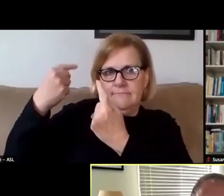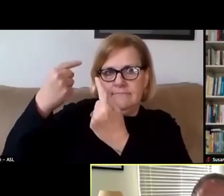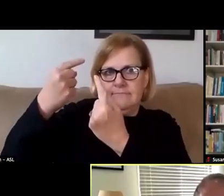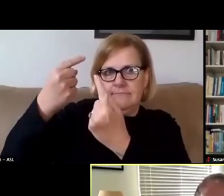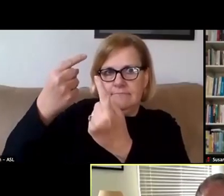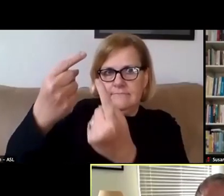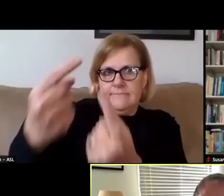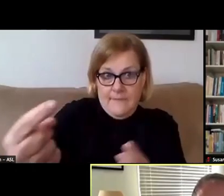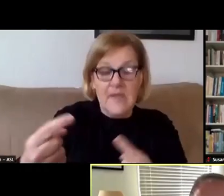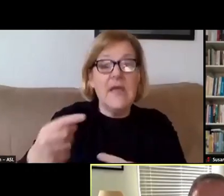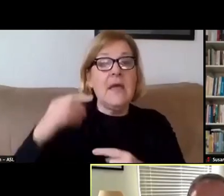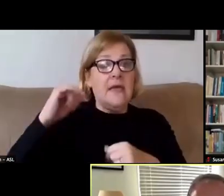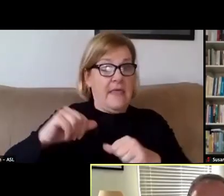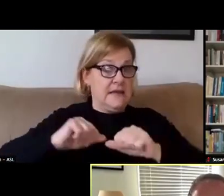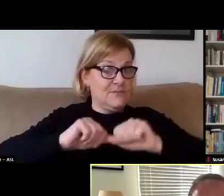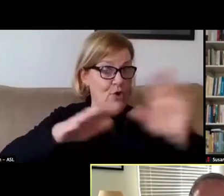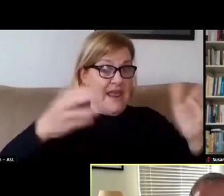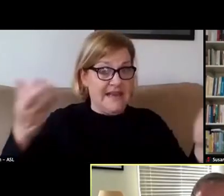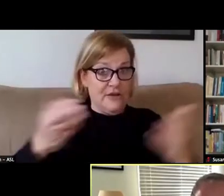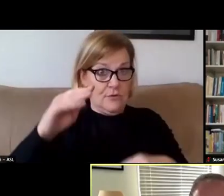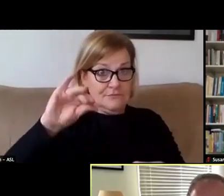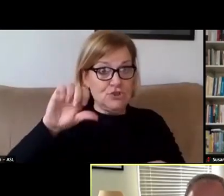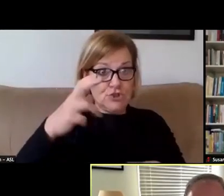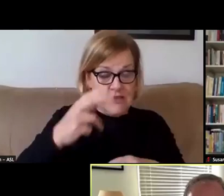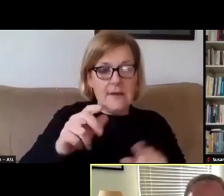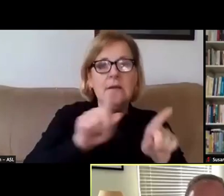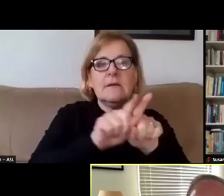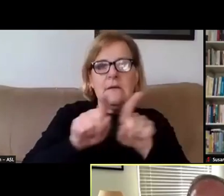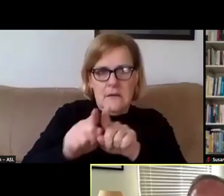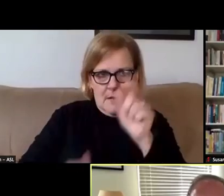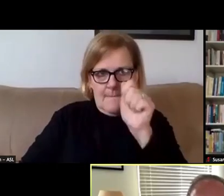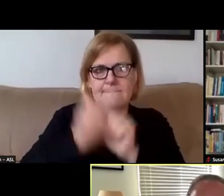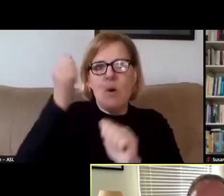And that spread is here in Michigan as well as most states around our country.